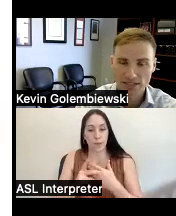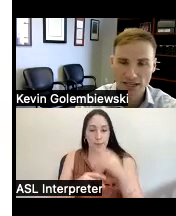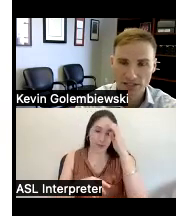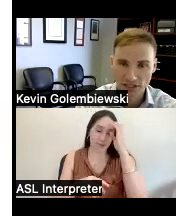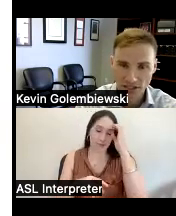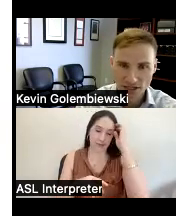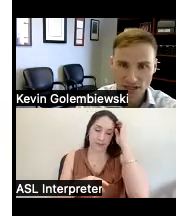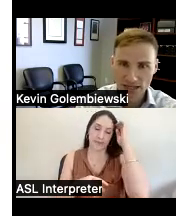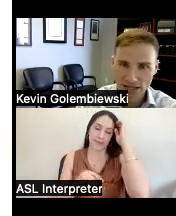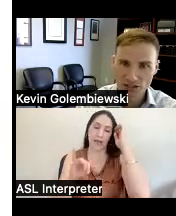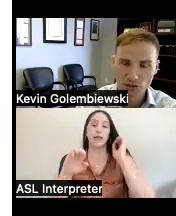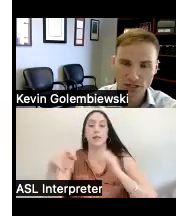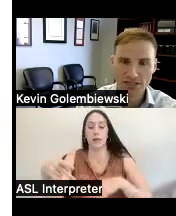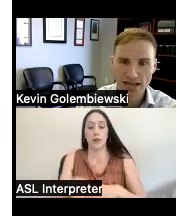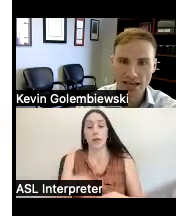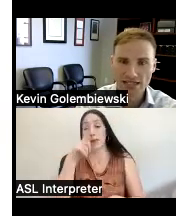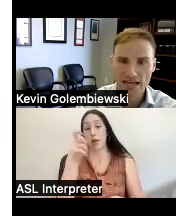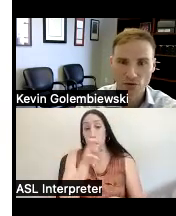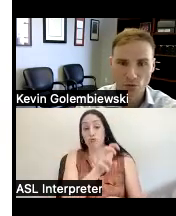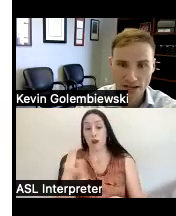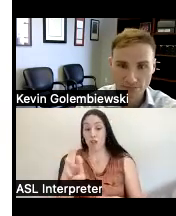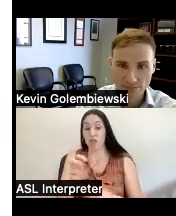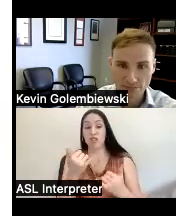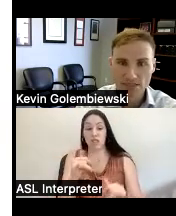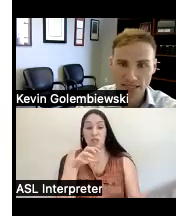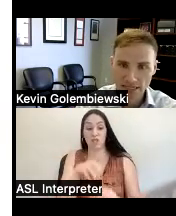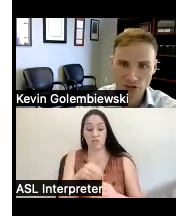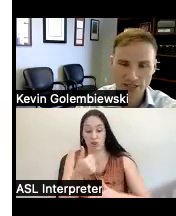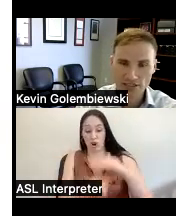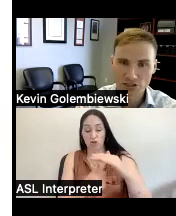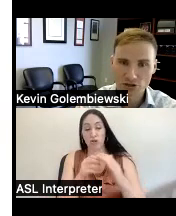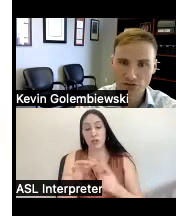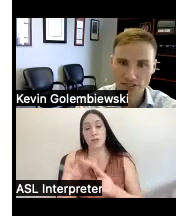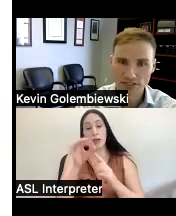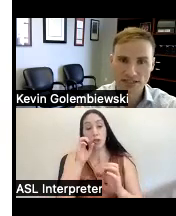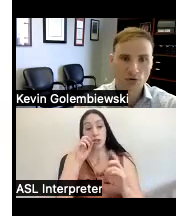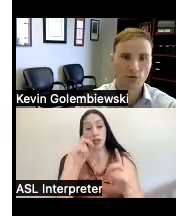education and students in that age have a right to get transition services that